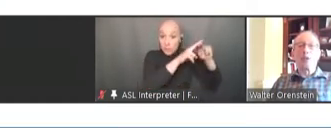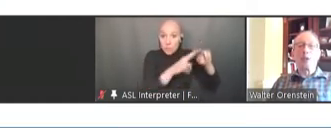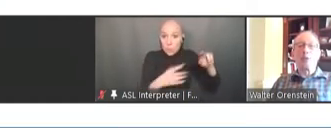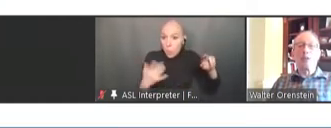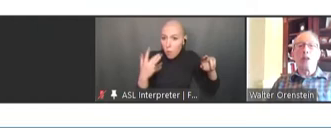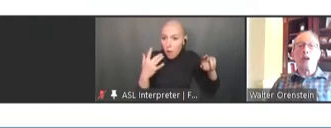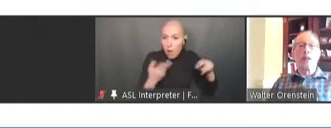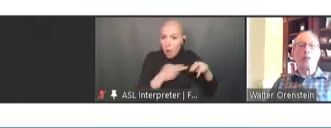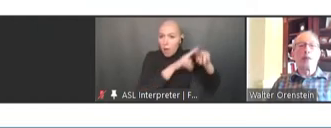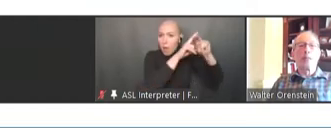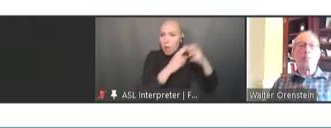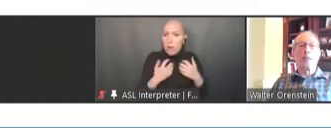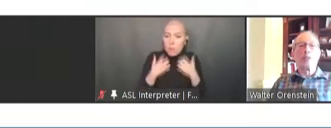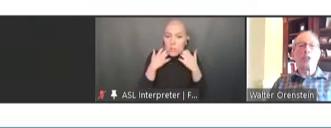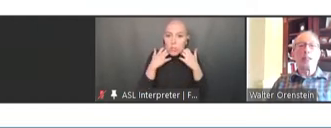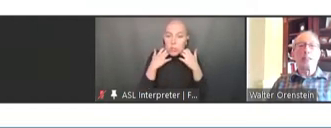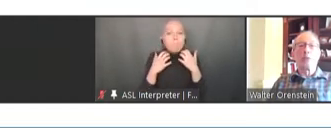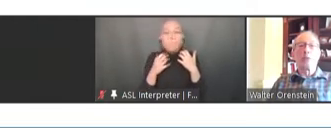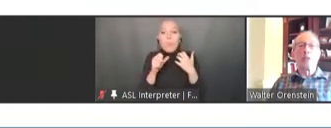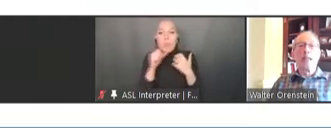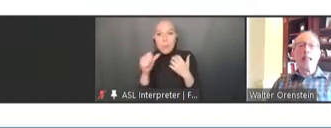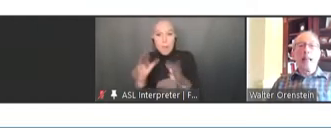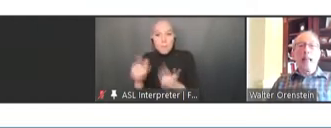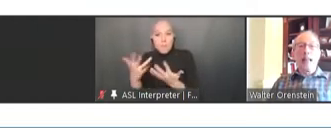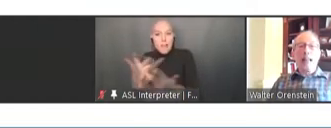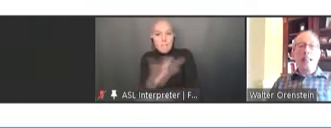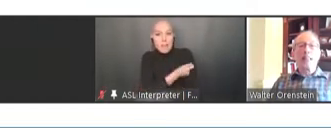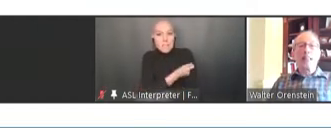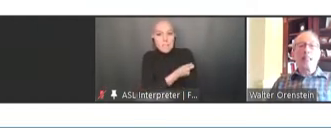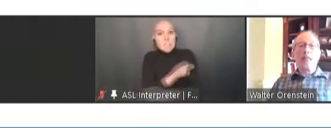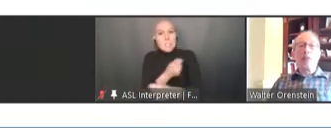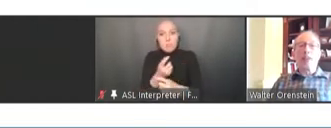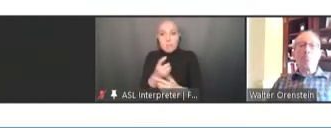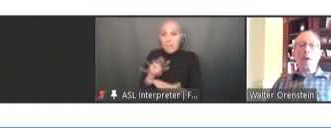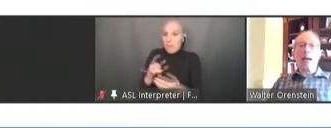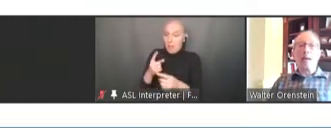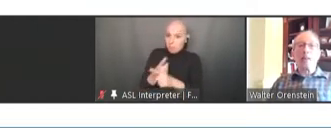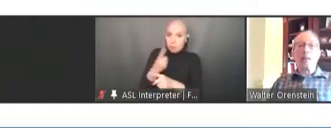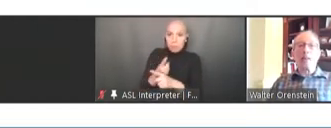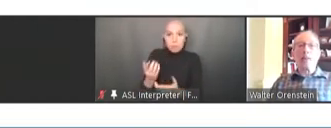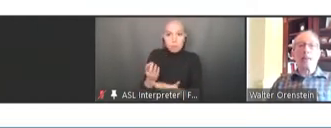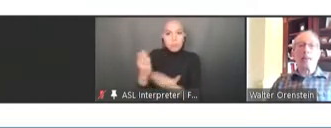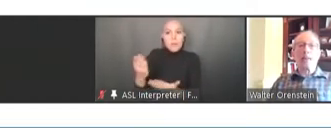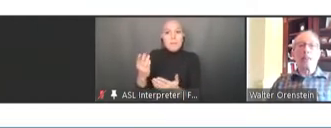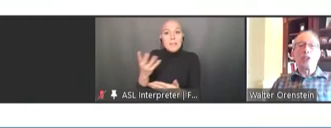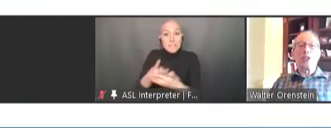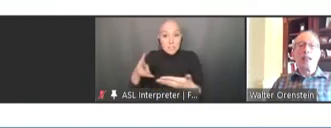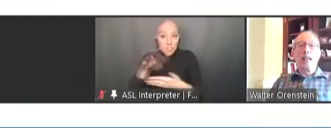children on the recommended schedule. And it identified barriers to vaccination